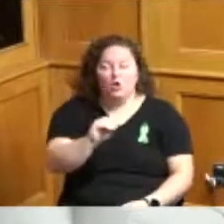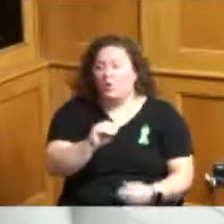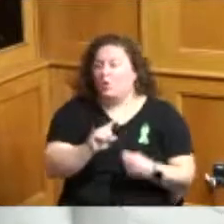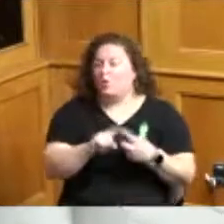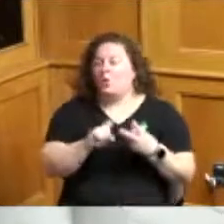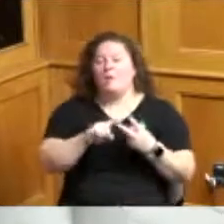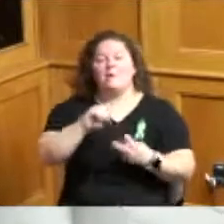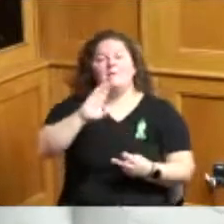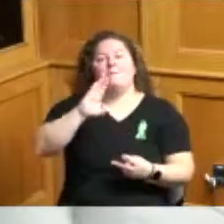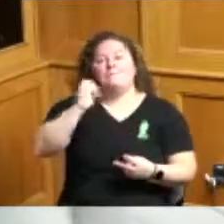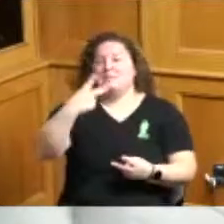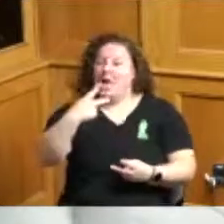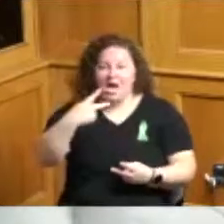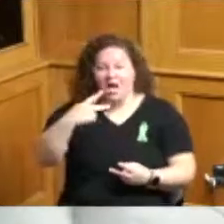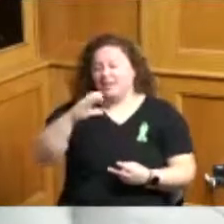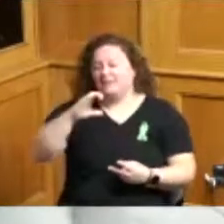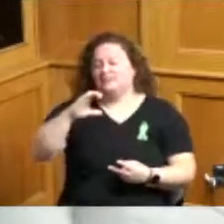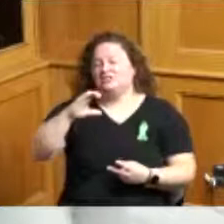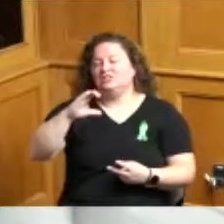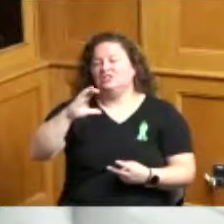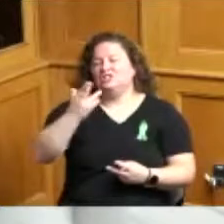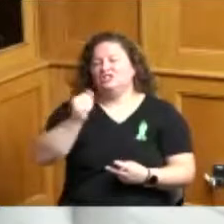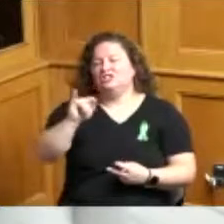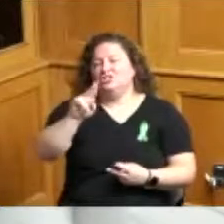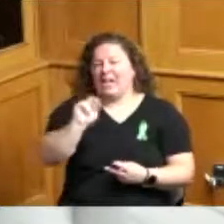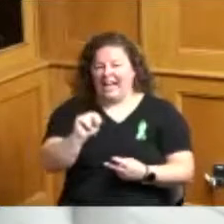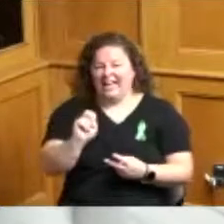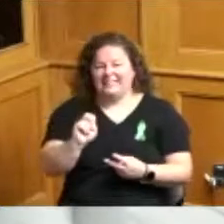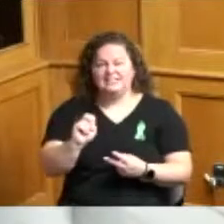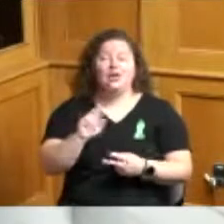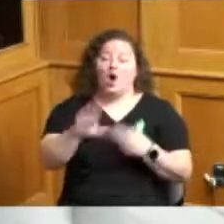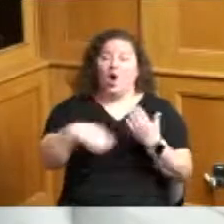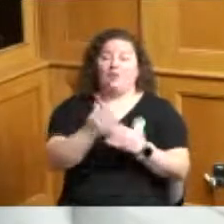certainly all of that should be on the table and looked at as we talk about the future